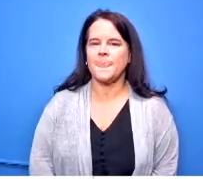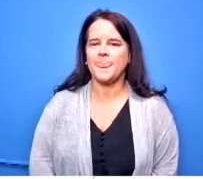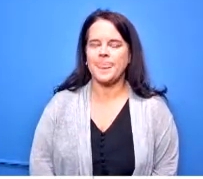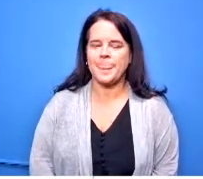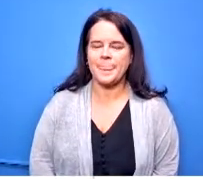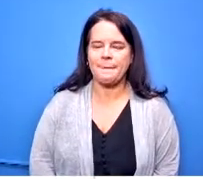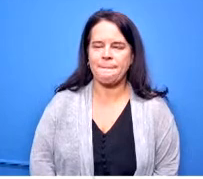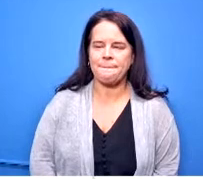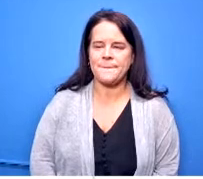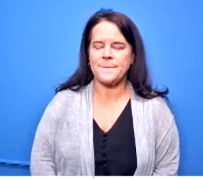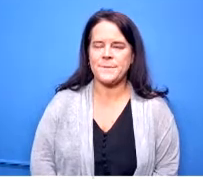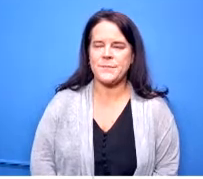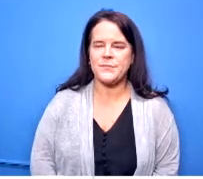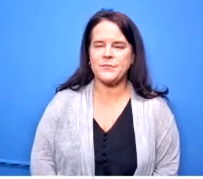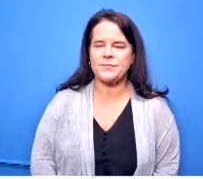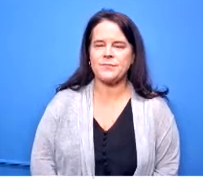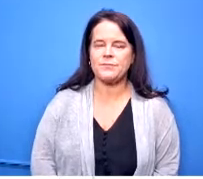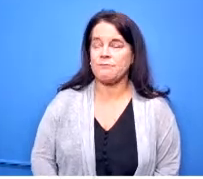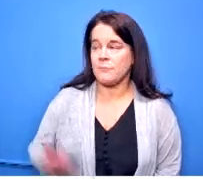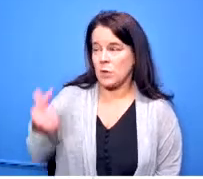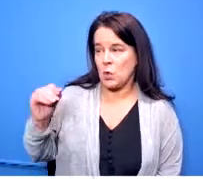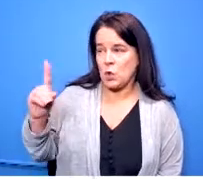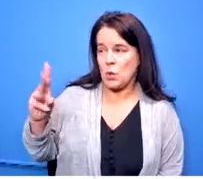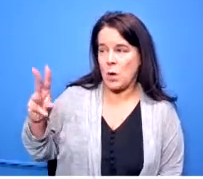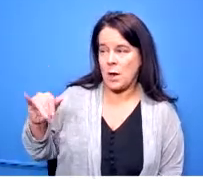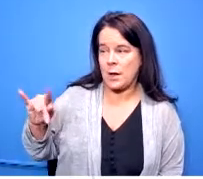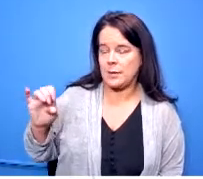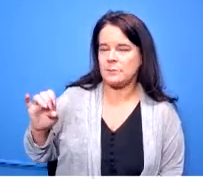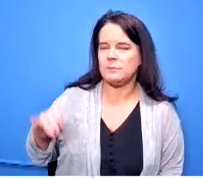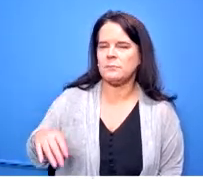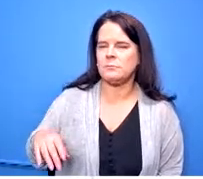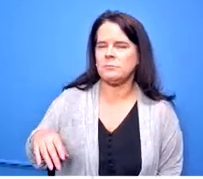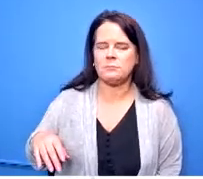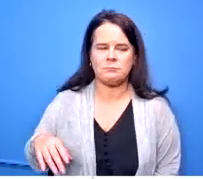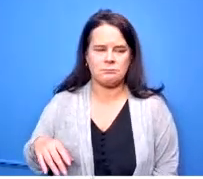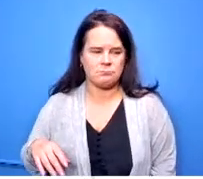question for you it's a good one i also have a statement when the treasurer